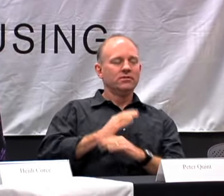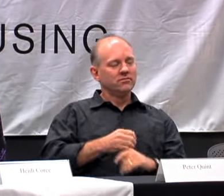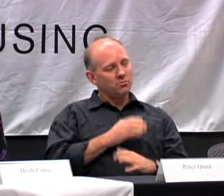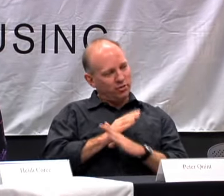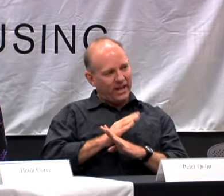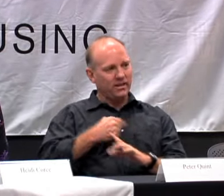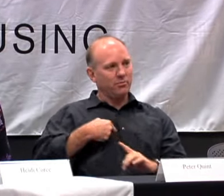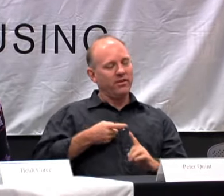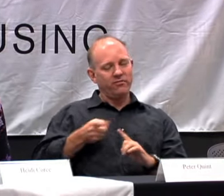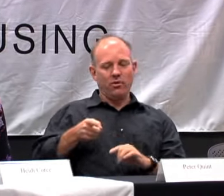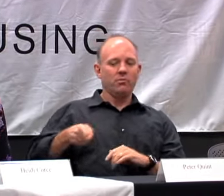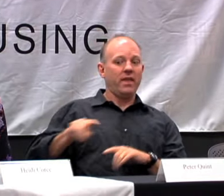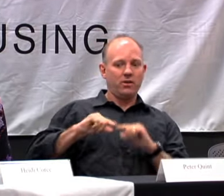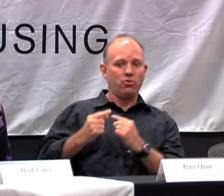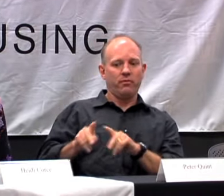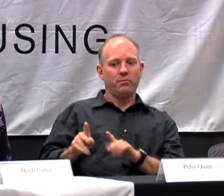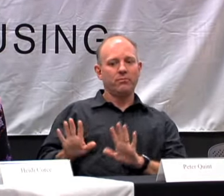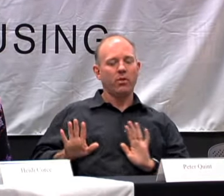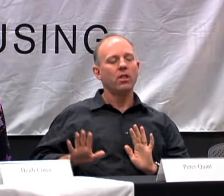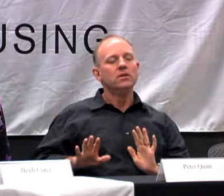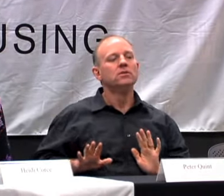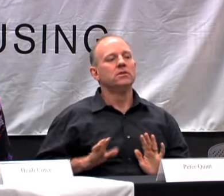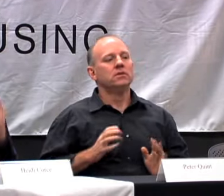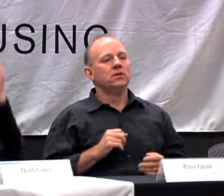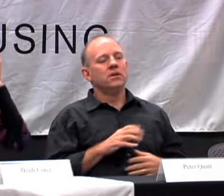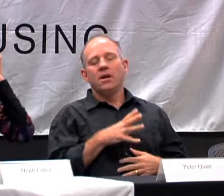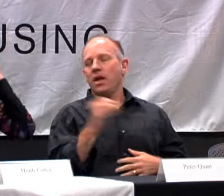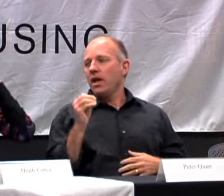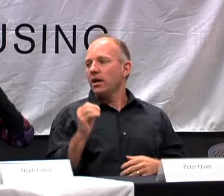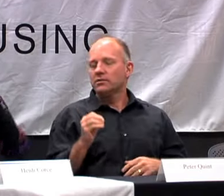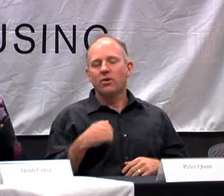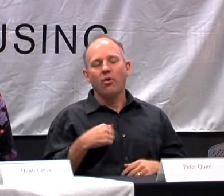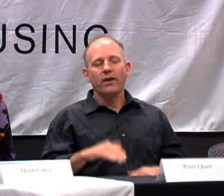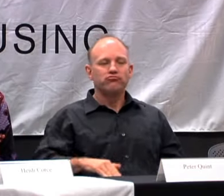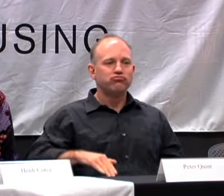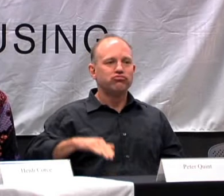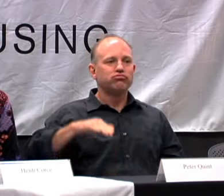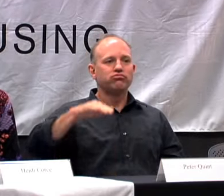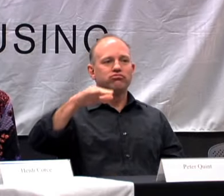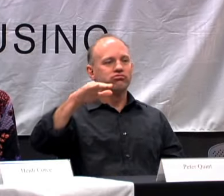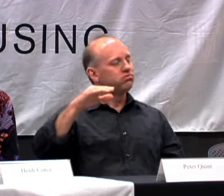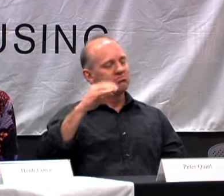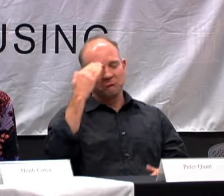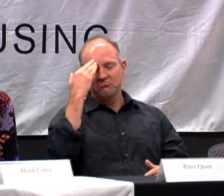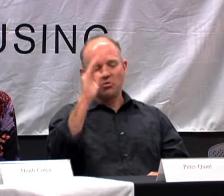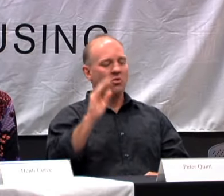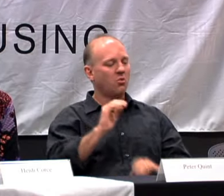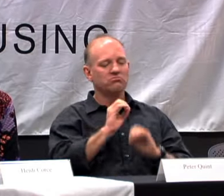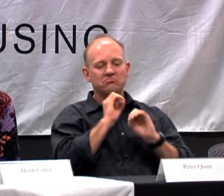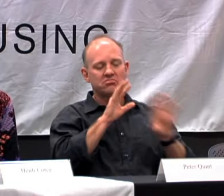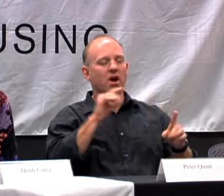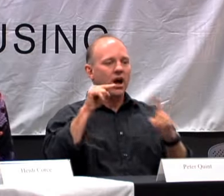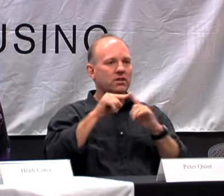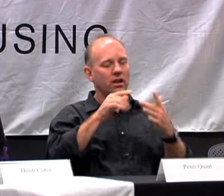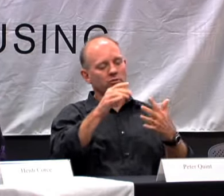SO IT WAS REALLY PREVENTATIVE FOR ME TO MEET THOSE OTHER DEAF PEOPLE. SO WHEN I GREW UP, I DIDN'T KNOW ANY DEAF PEOPLE